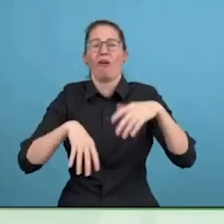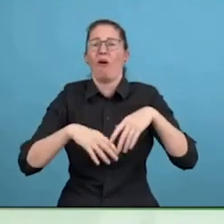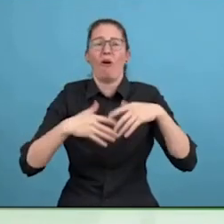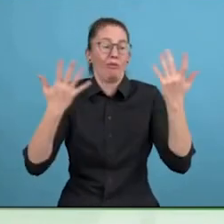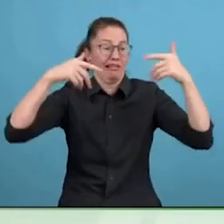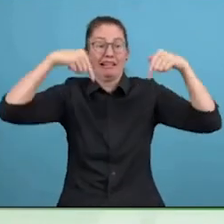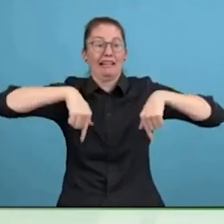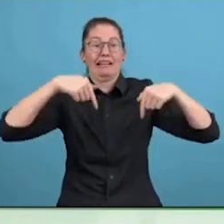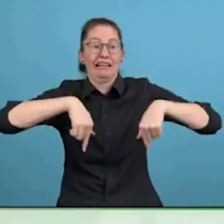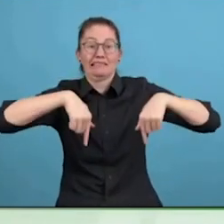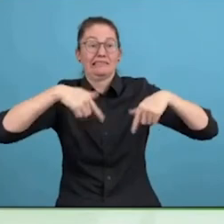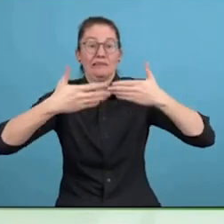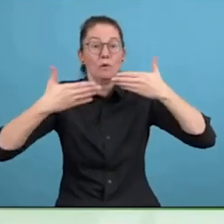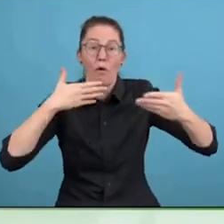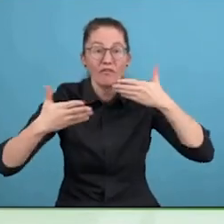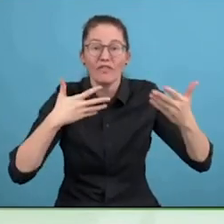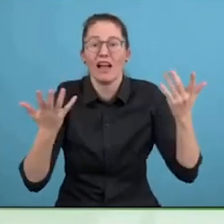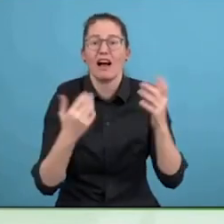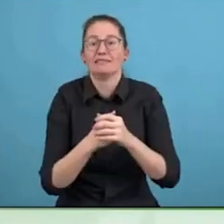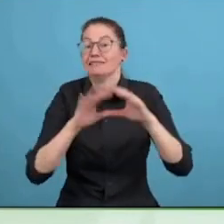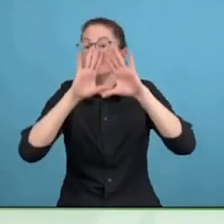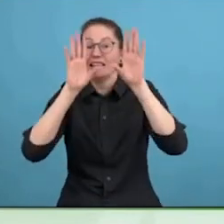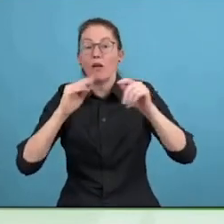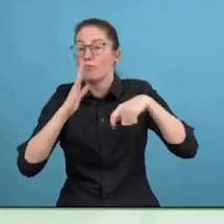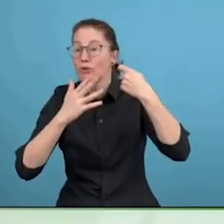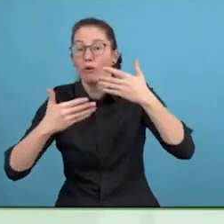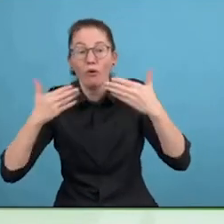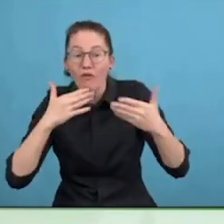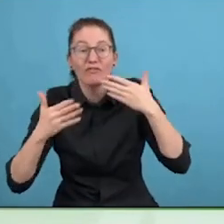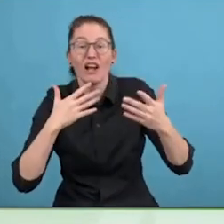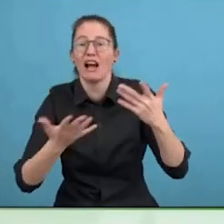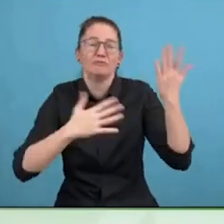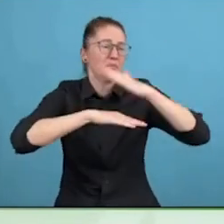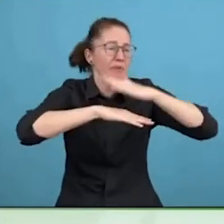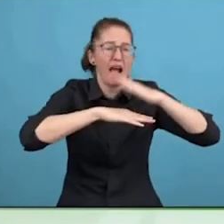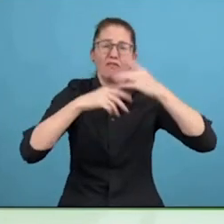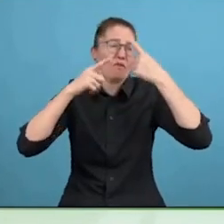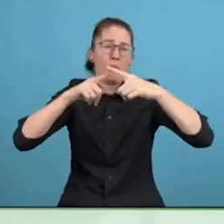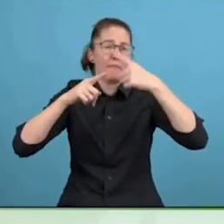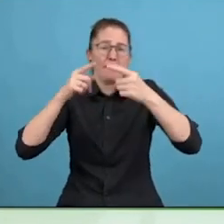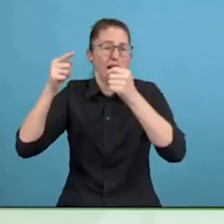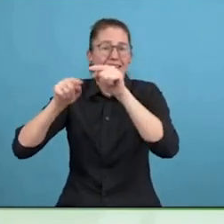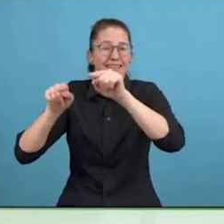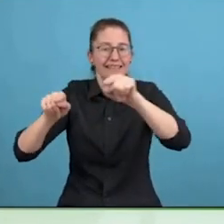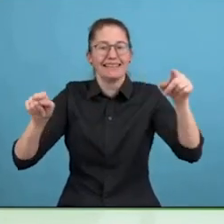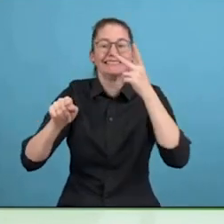partners is to create visibility innovative solutions hub.